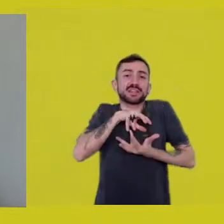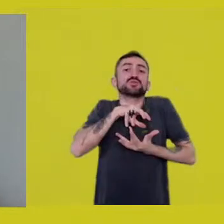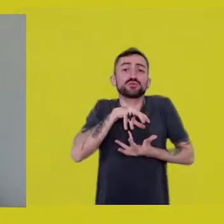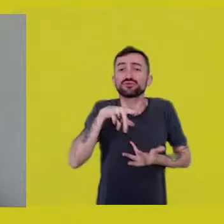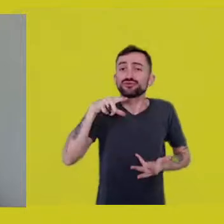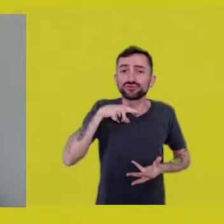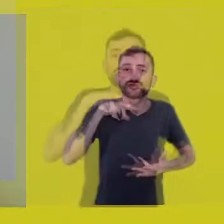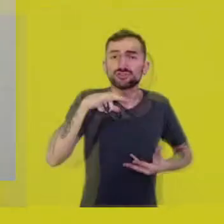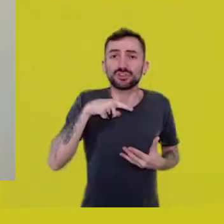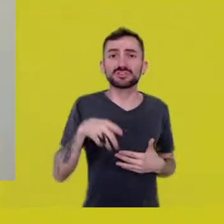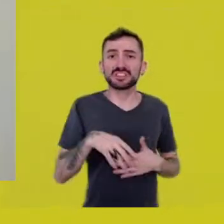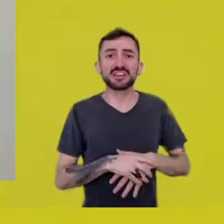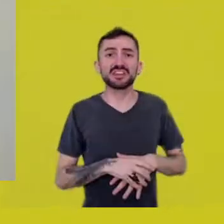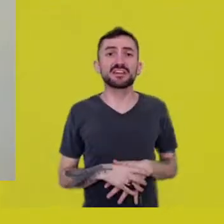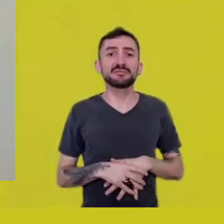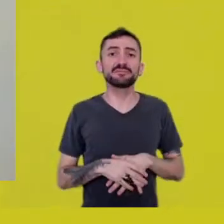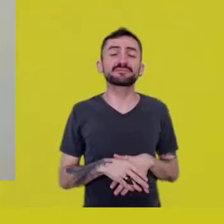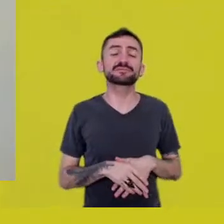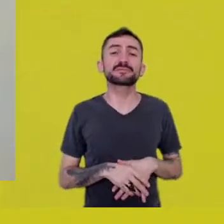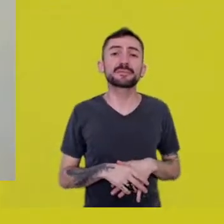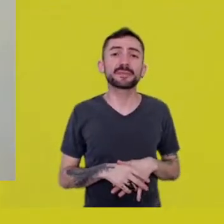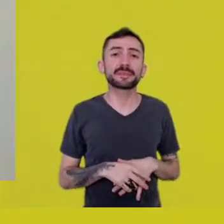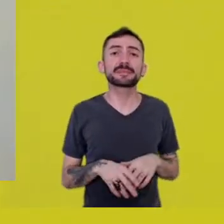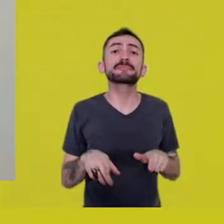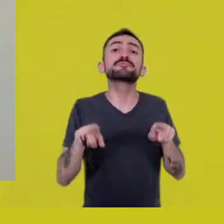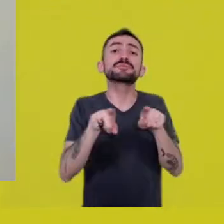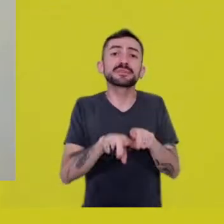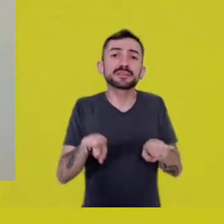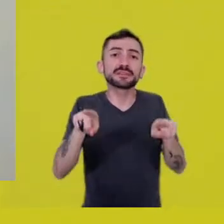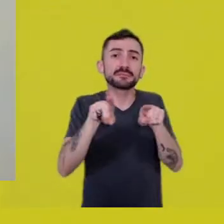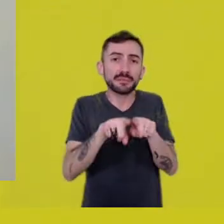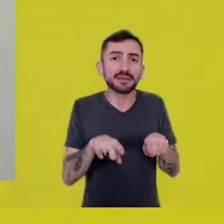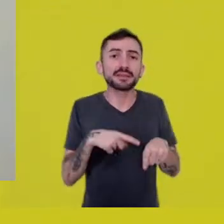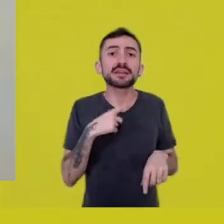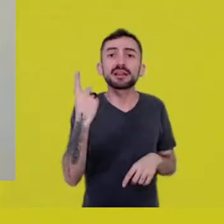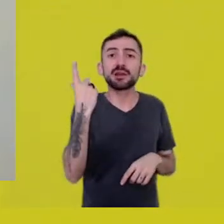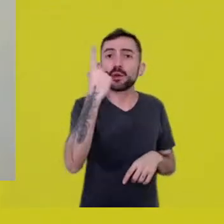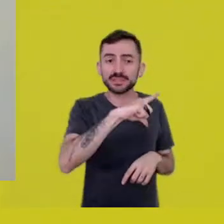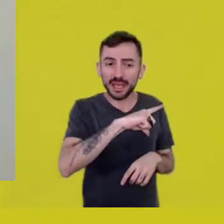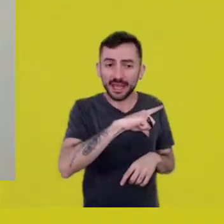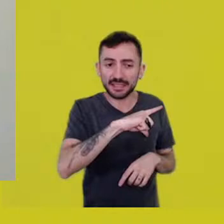He was capable of projecting an event